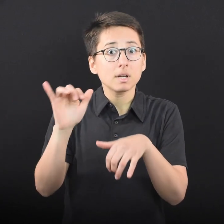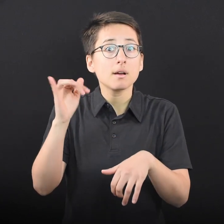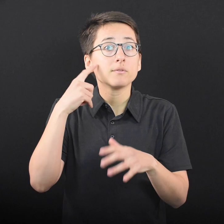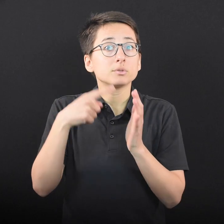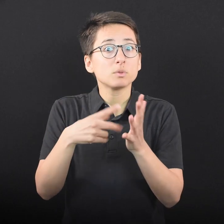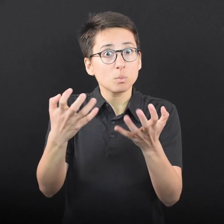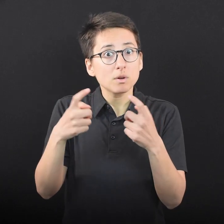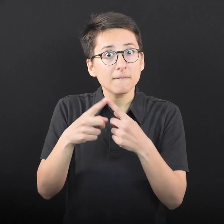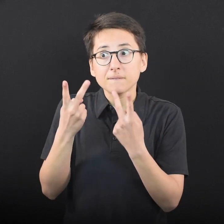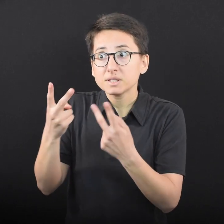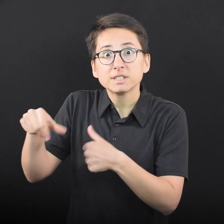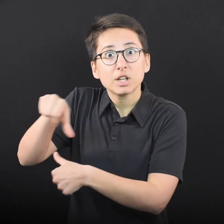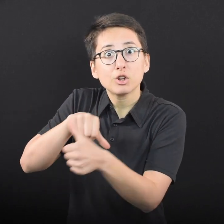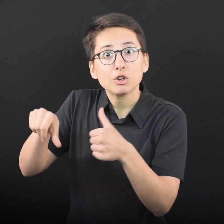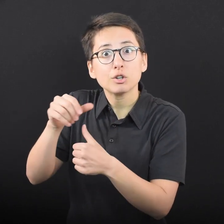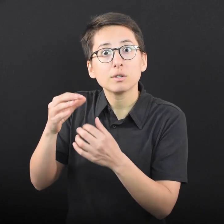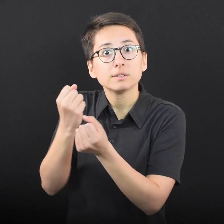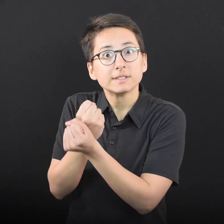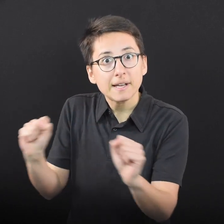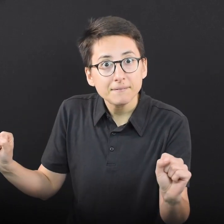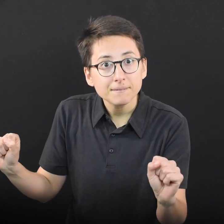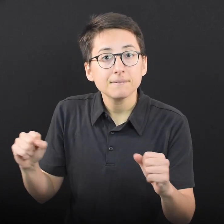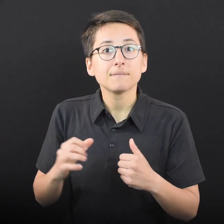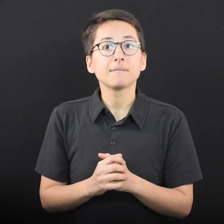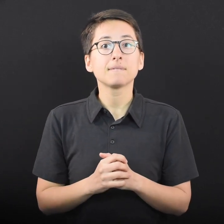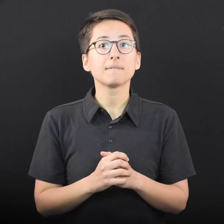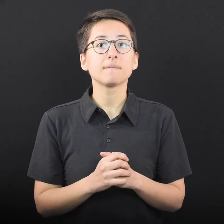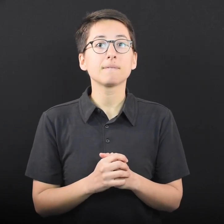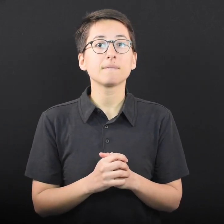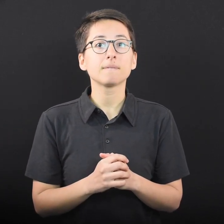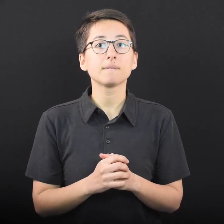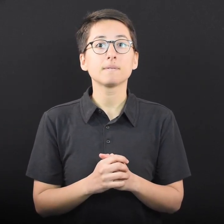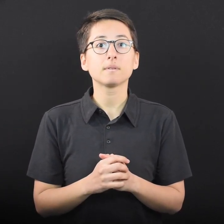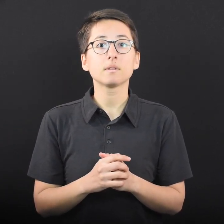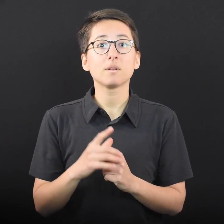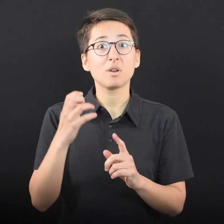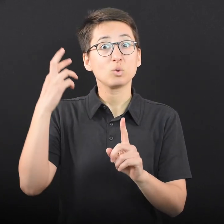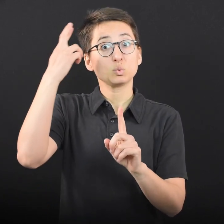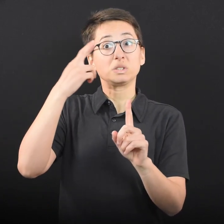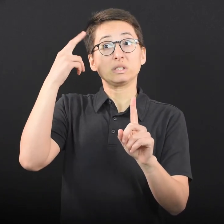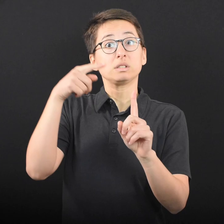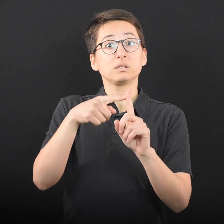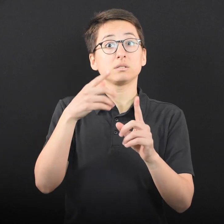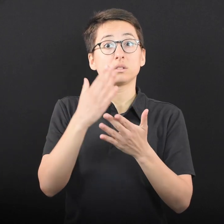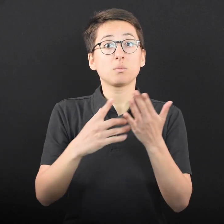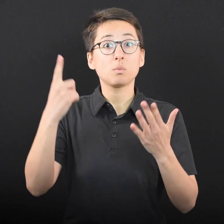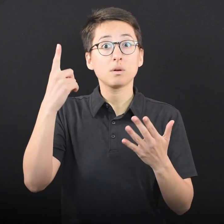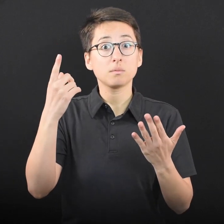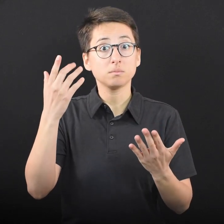like visiting with each other safely. The reasons that someone may choose to